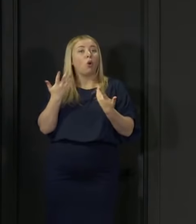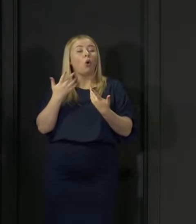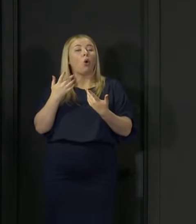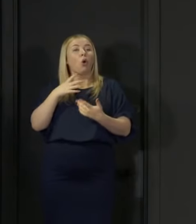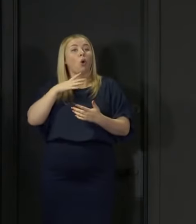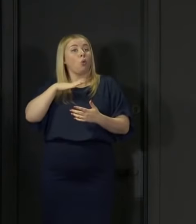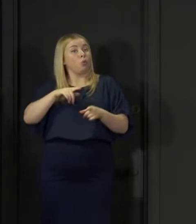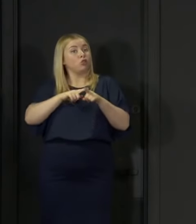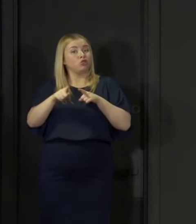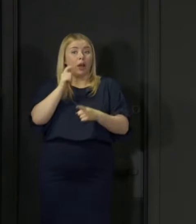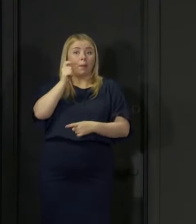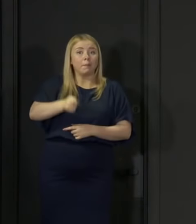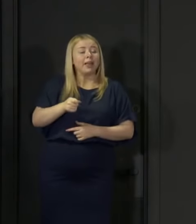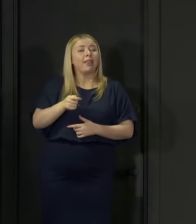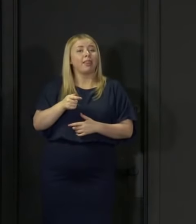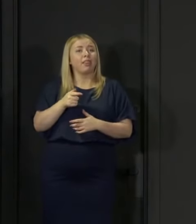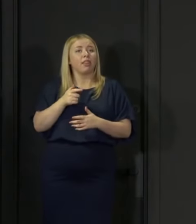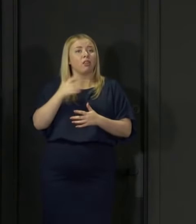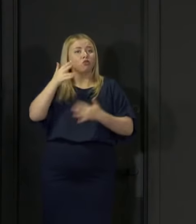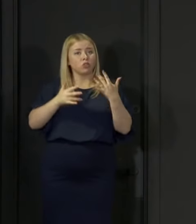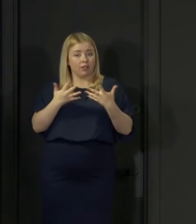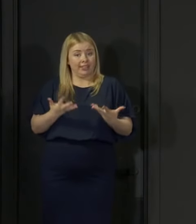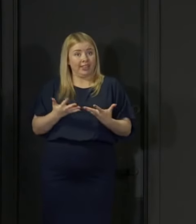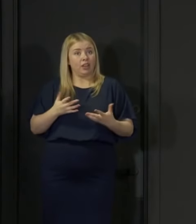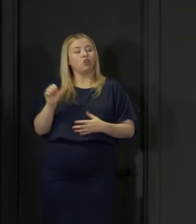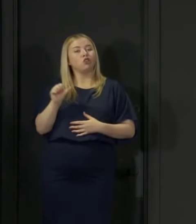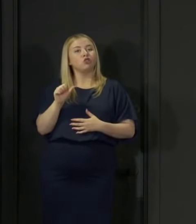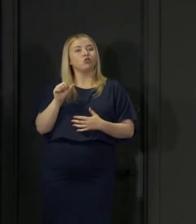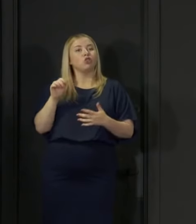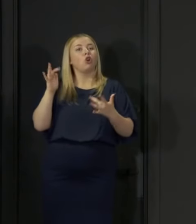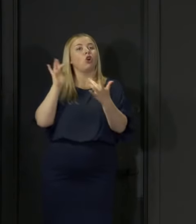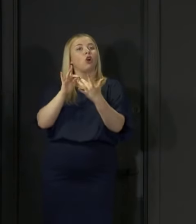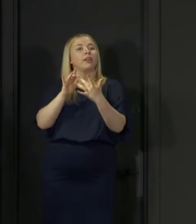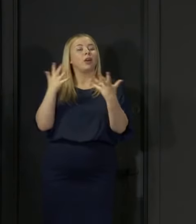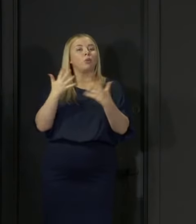results you got today you should contact your school, college or training provider.